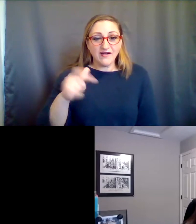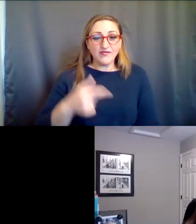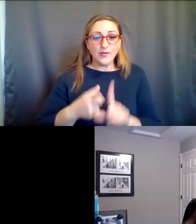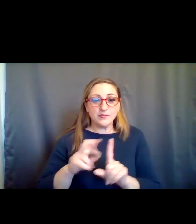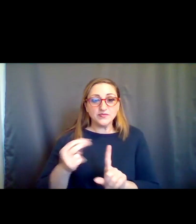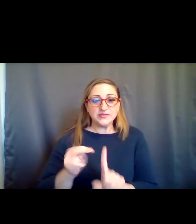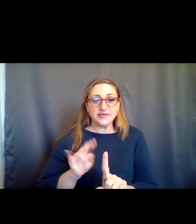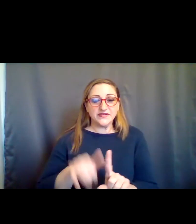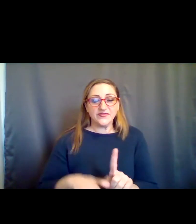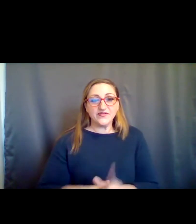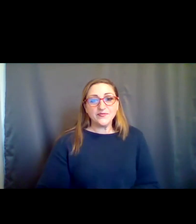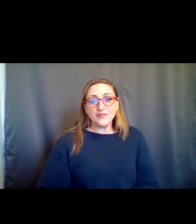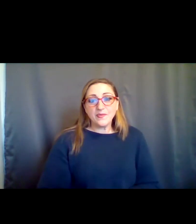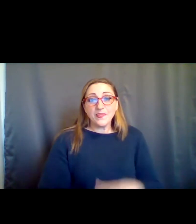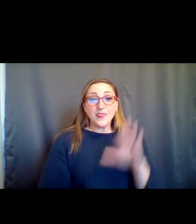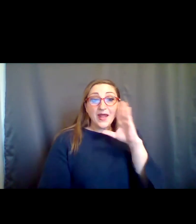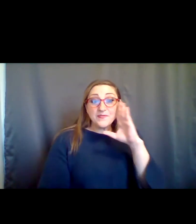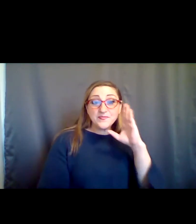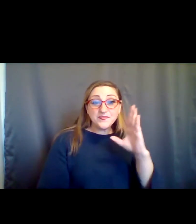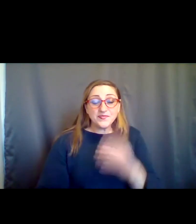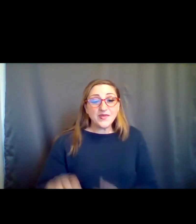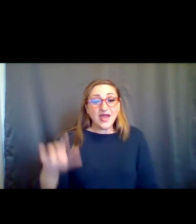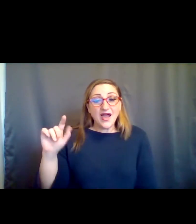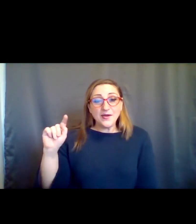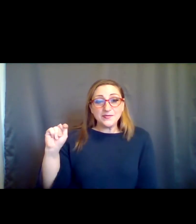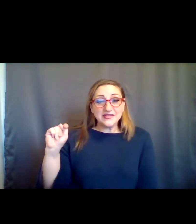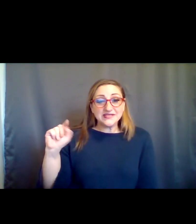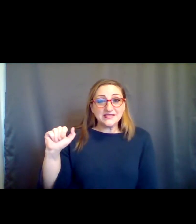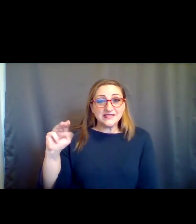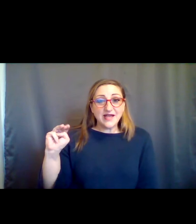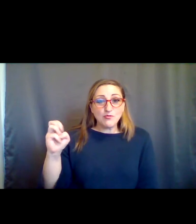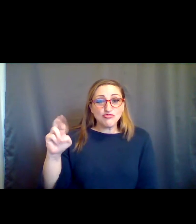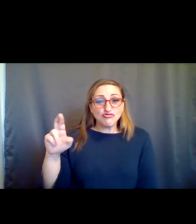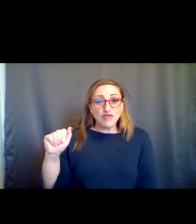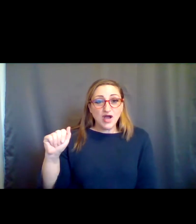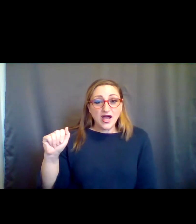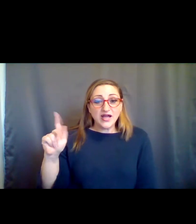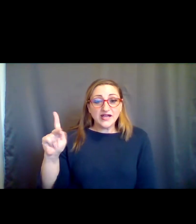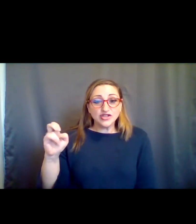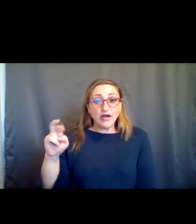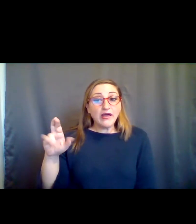. >> TAMARA KESHECKI: Hi, I am Tamara Keshecki . I am a Board Member of